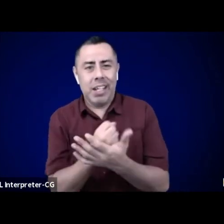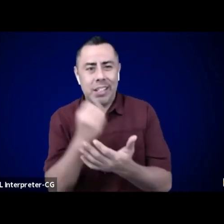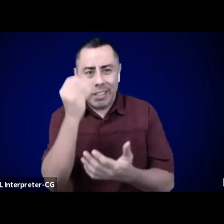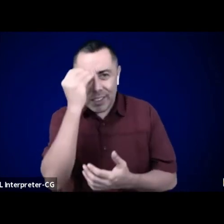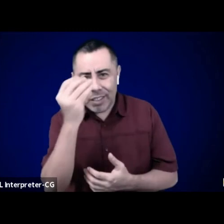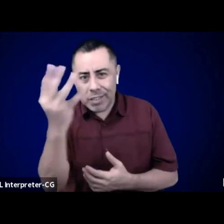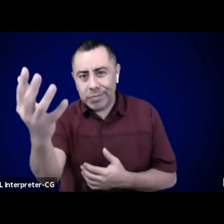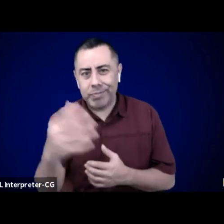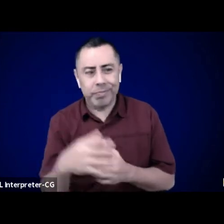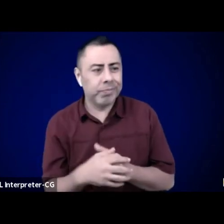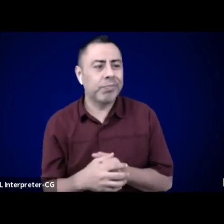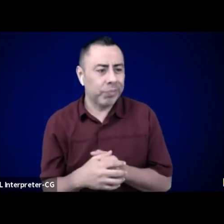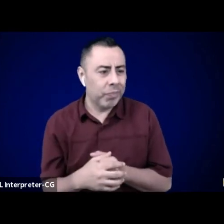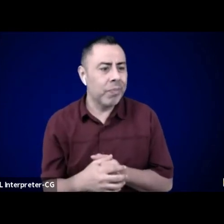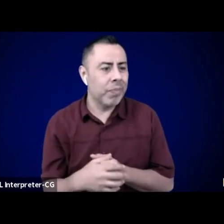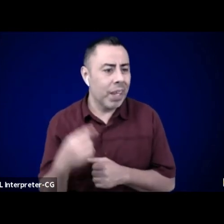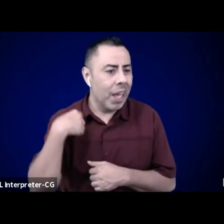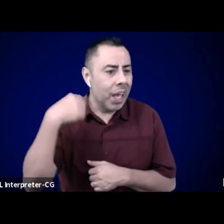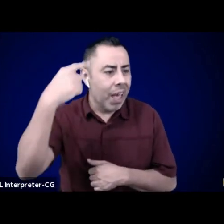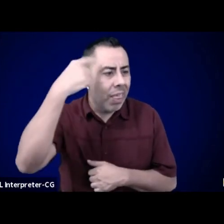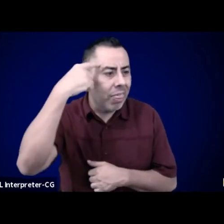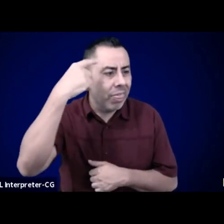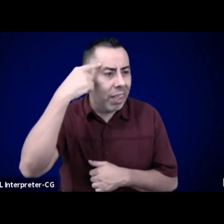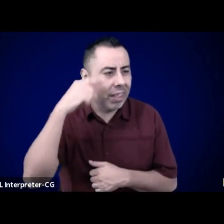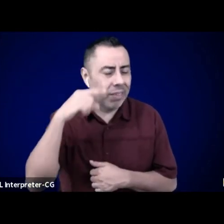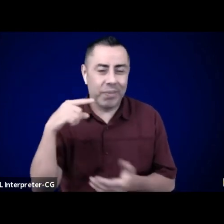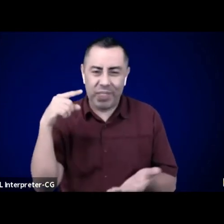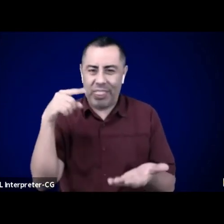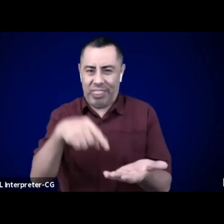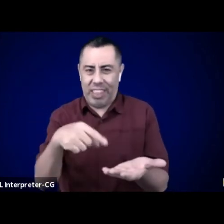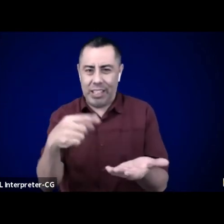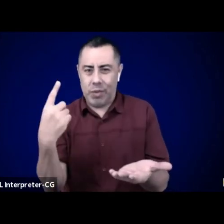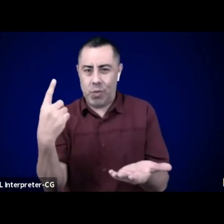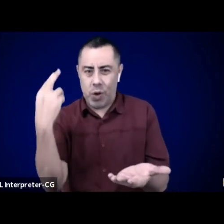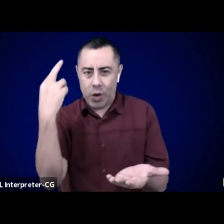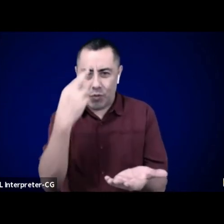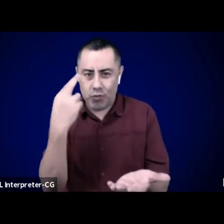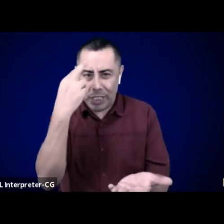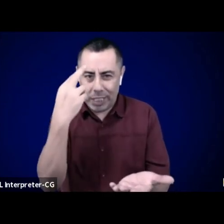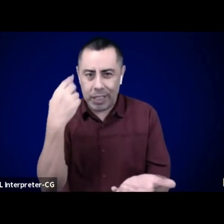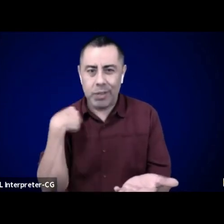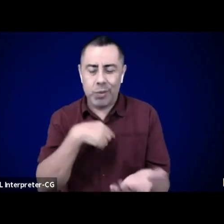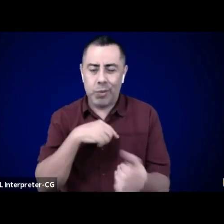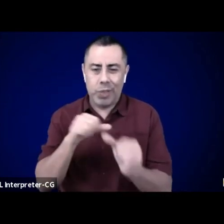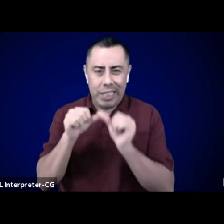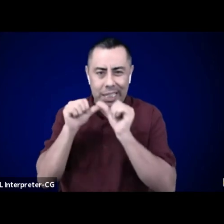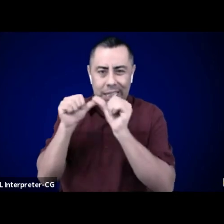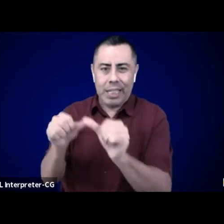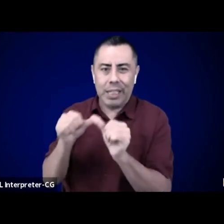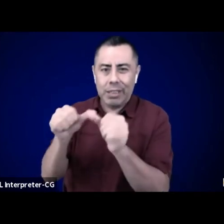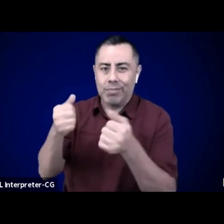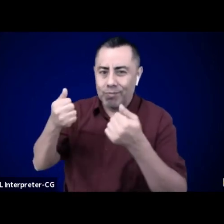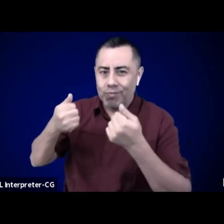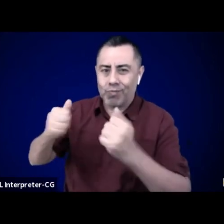where $50 million is in a market rate portfolio to maintain their staff and grantmaking. However, this does not grow.